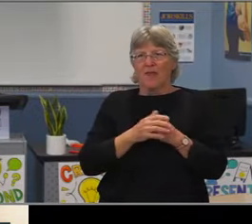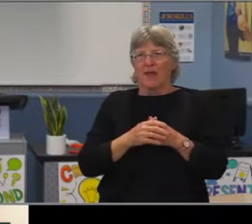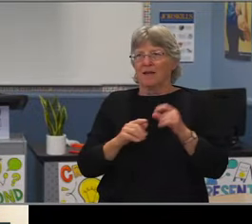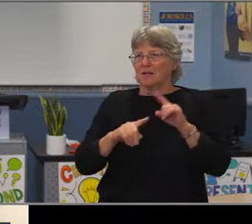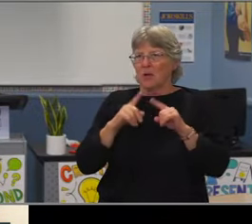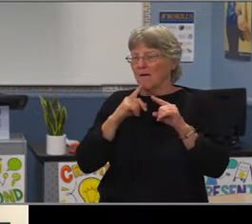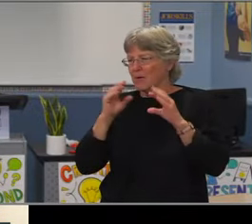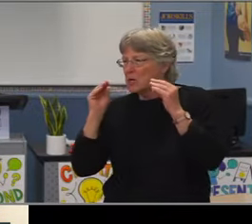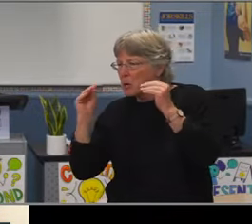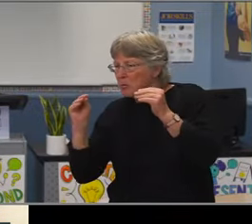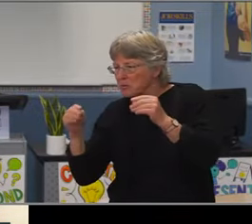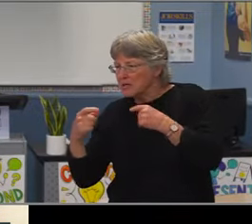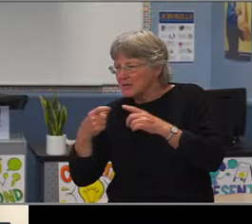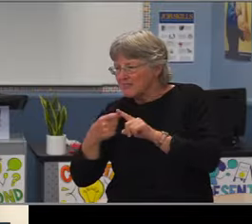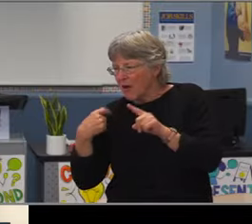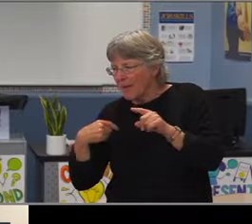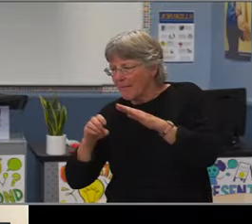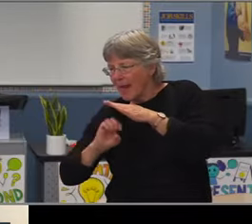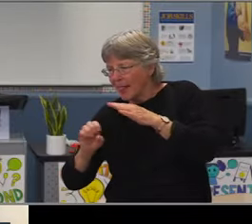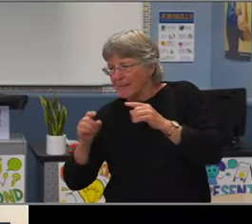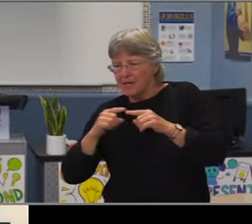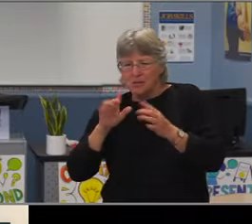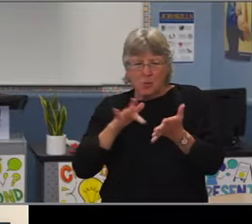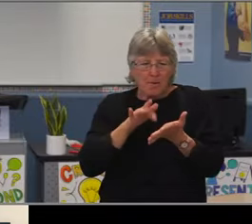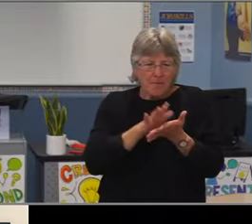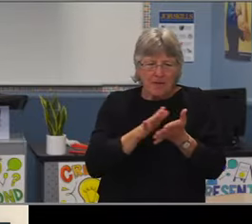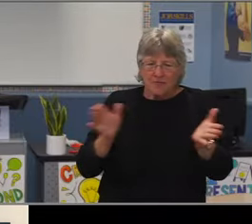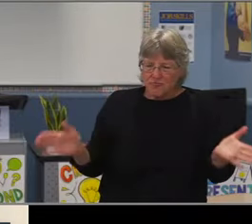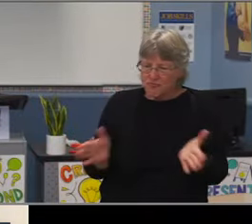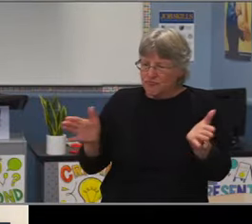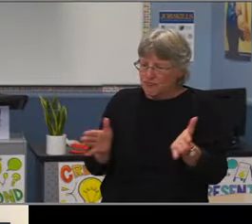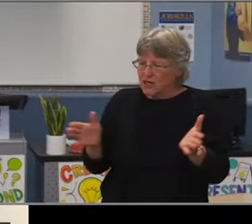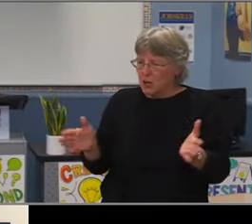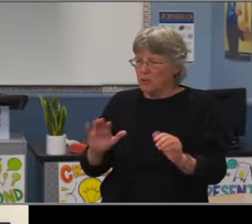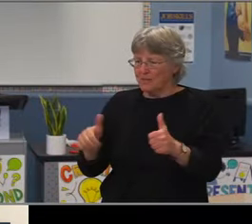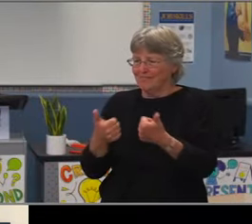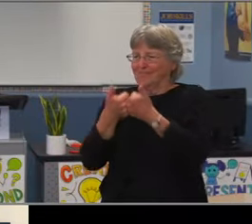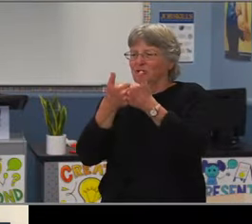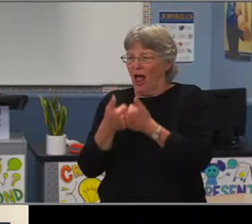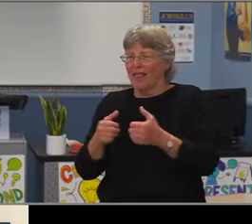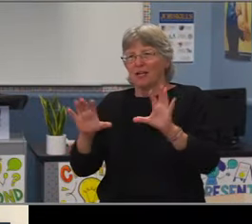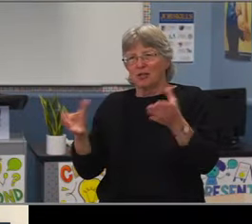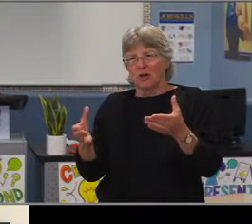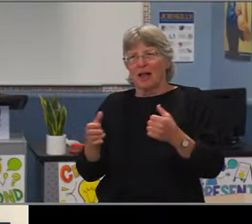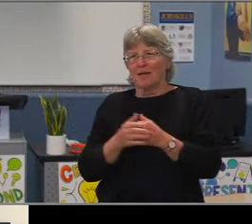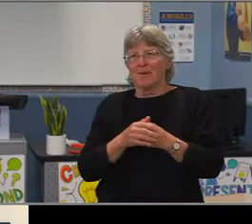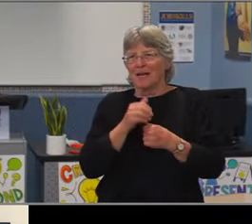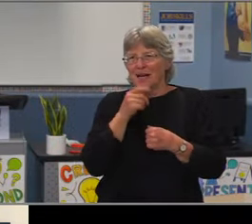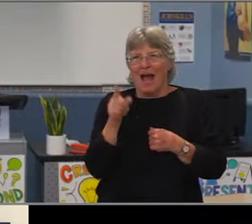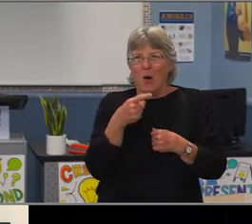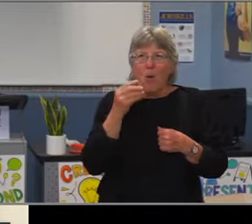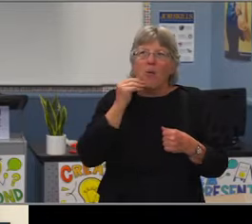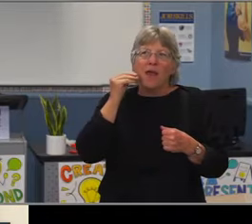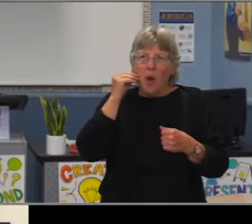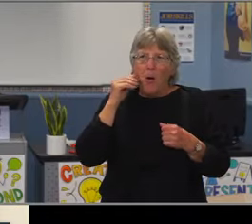talk about their work, every single person in our district has something to do with the results that we're experiencing